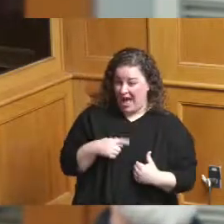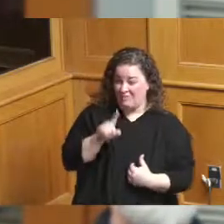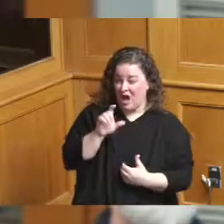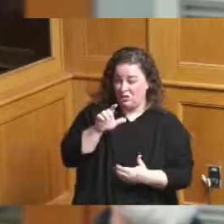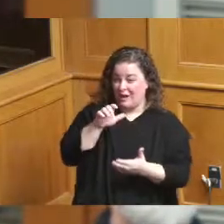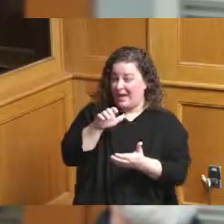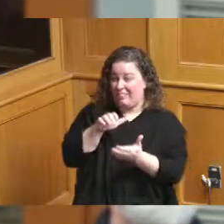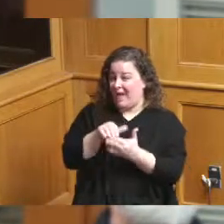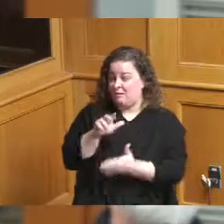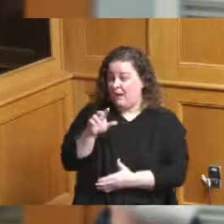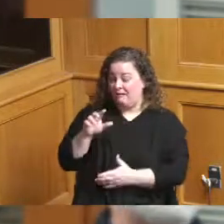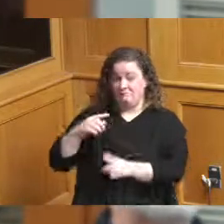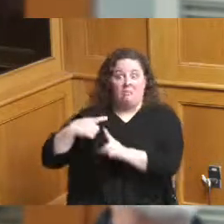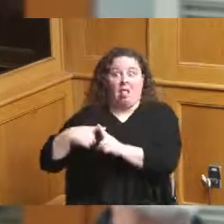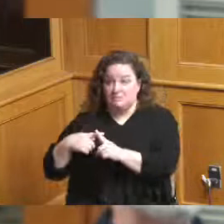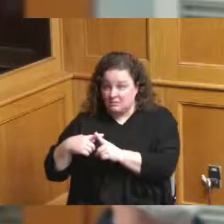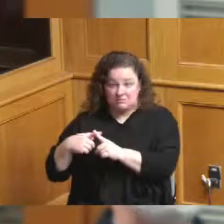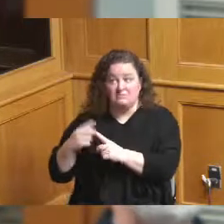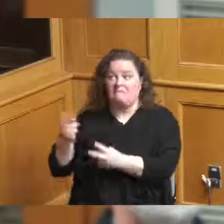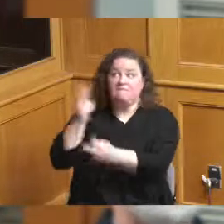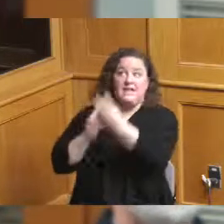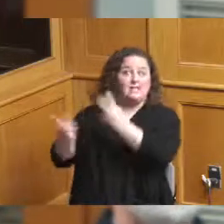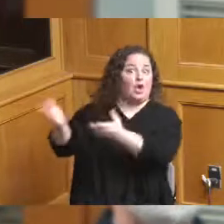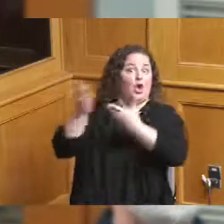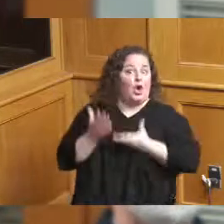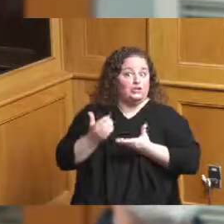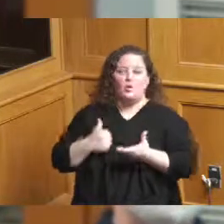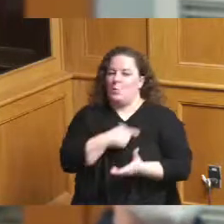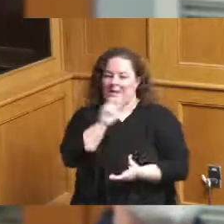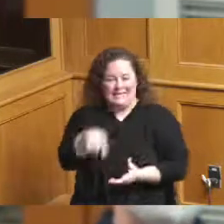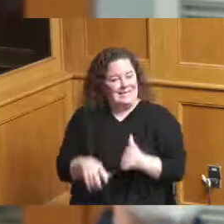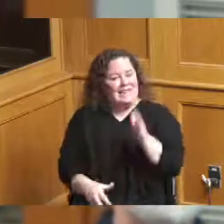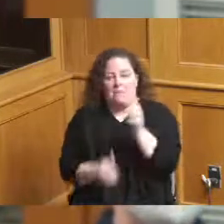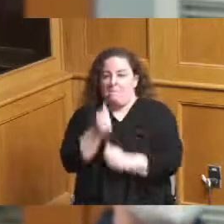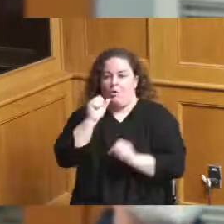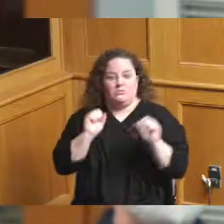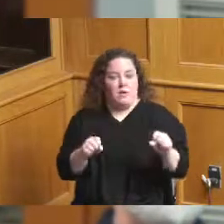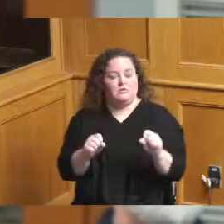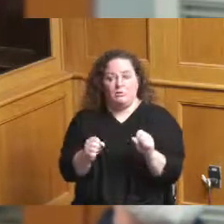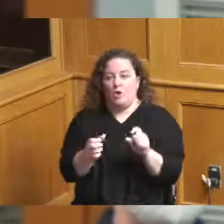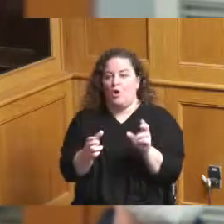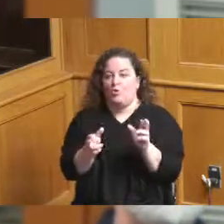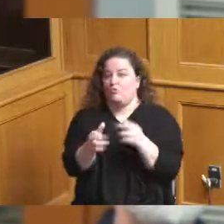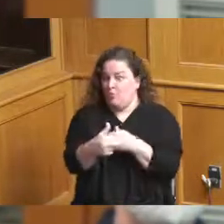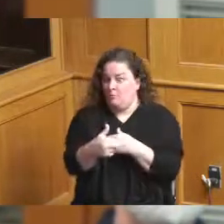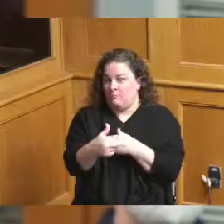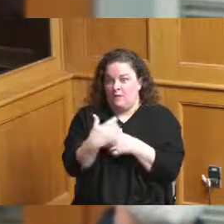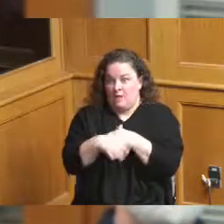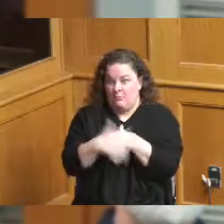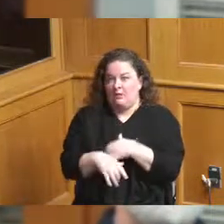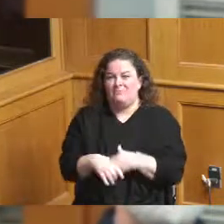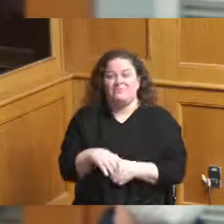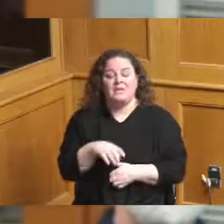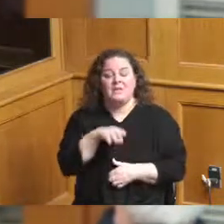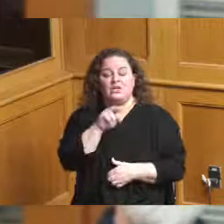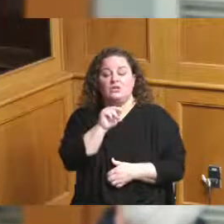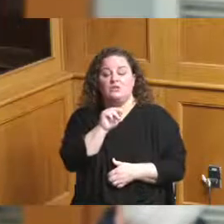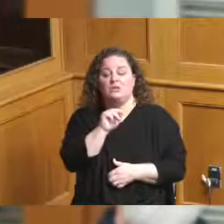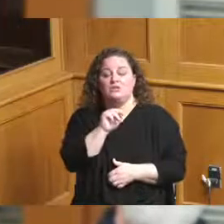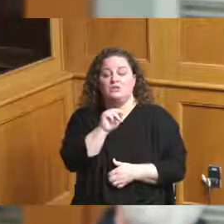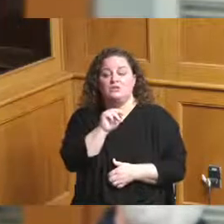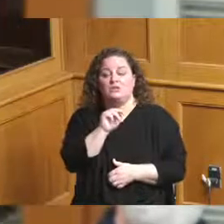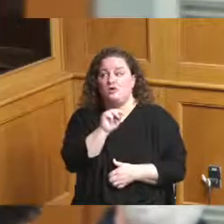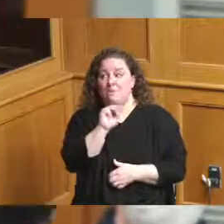hotel rooms we can get when we had the USA Mexico match I think there was 90 percent at capacity in